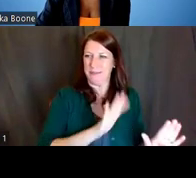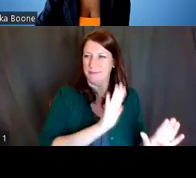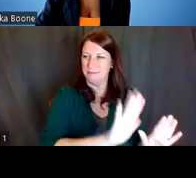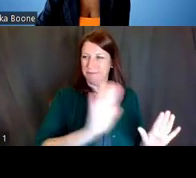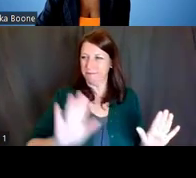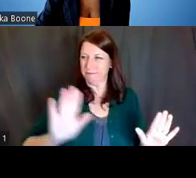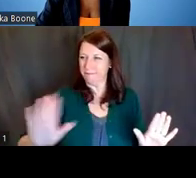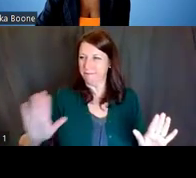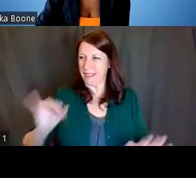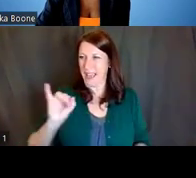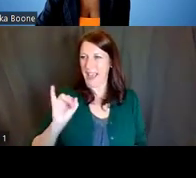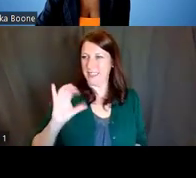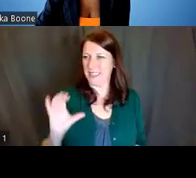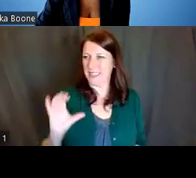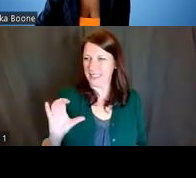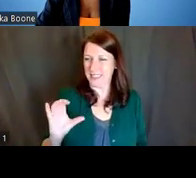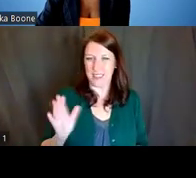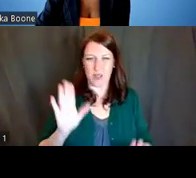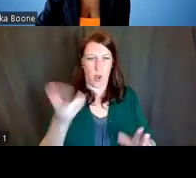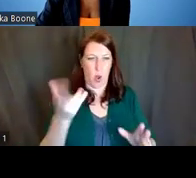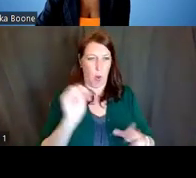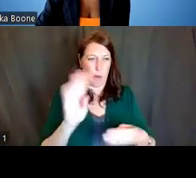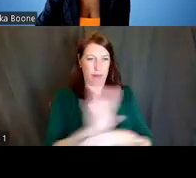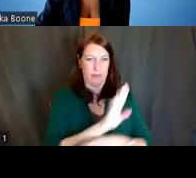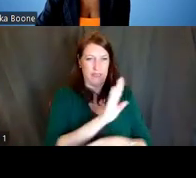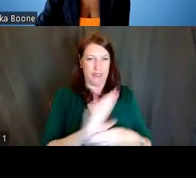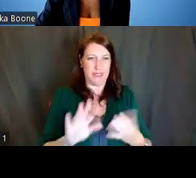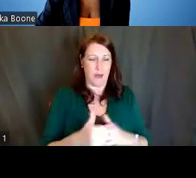So how does one know where to get started?